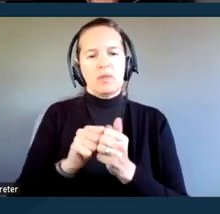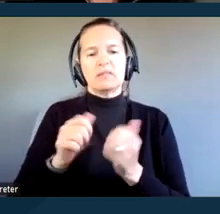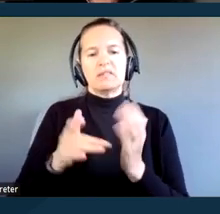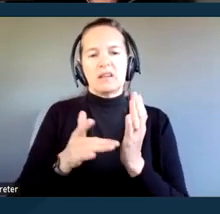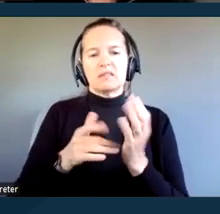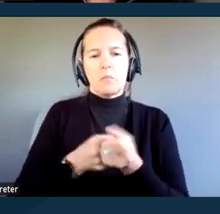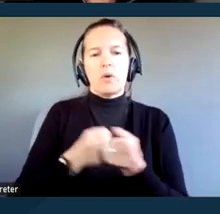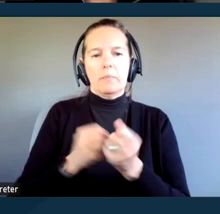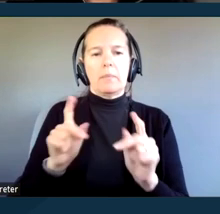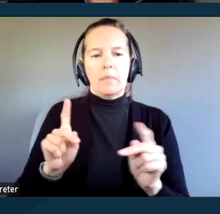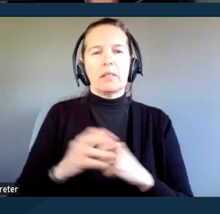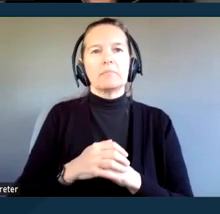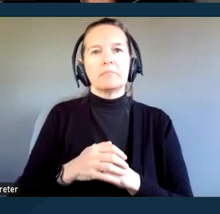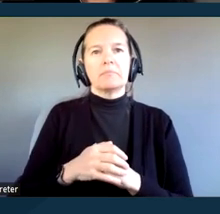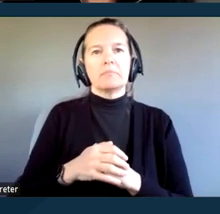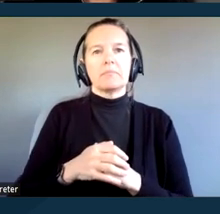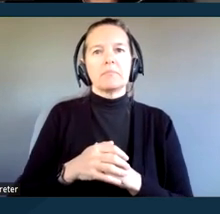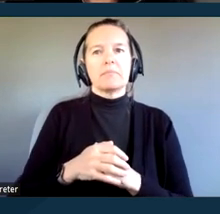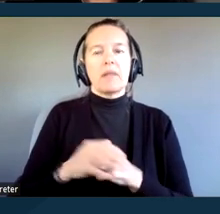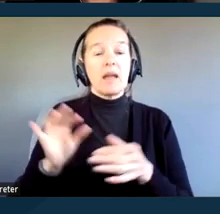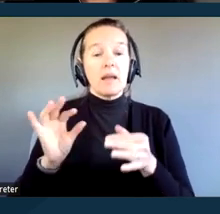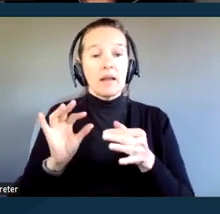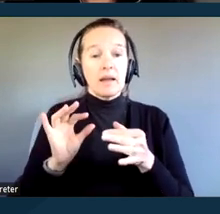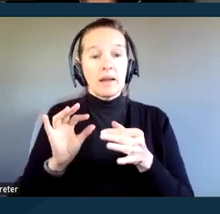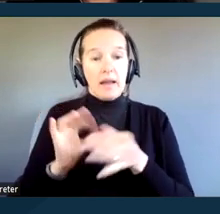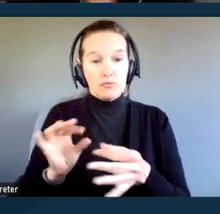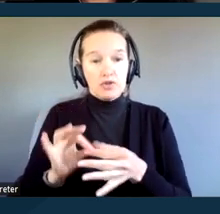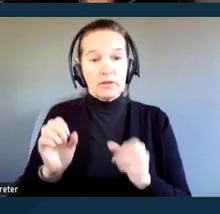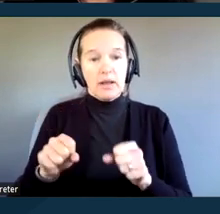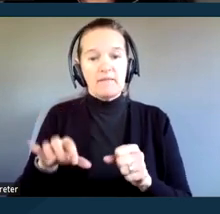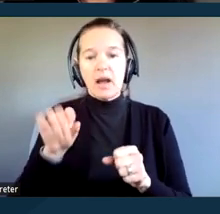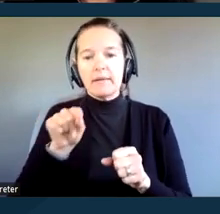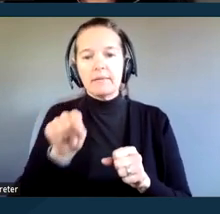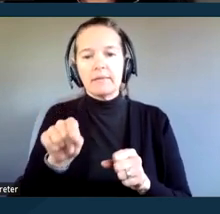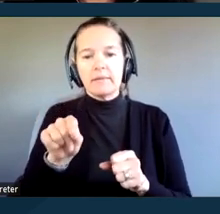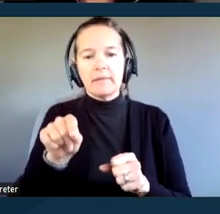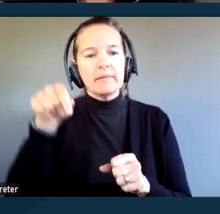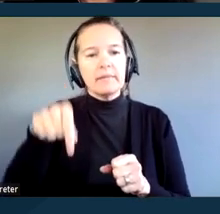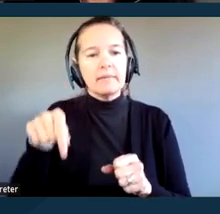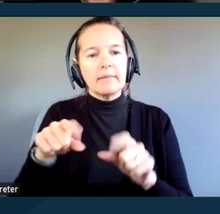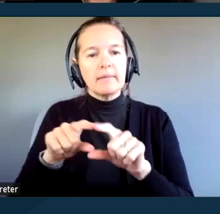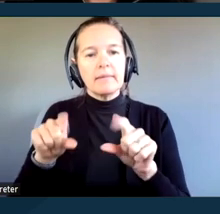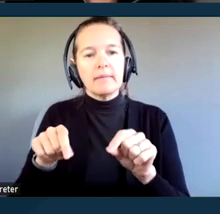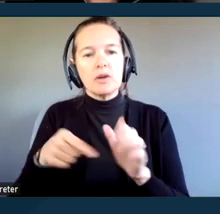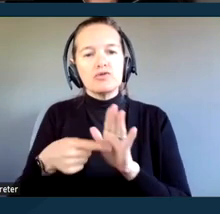You can access the captioning by selecting show caption in the Zoom meeting control bar and to view